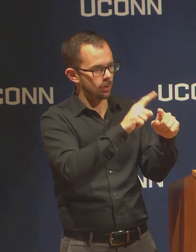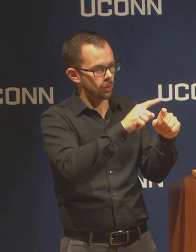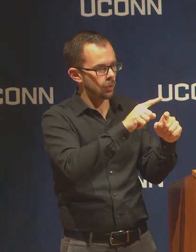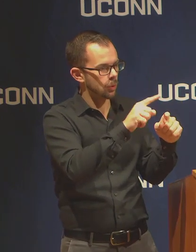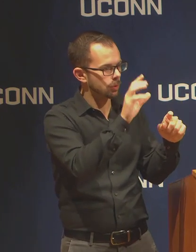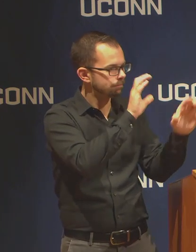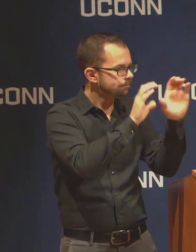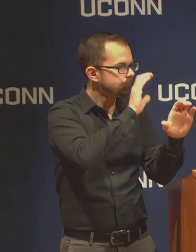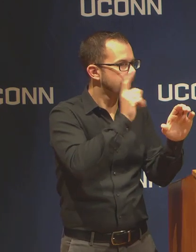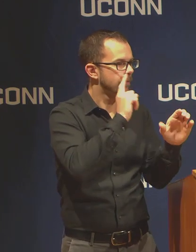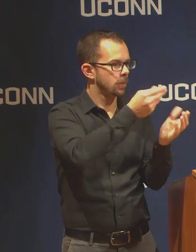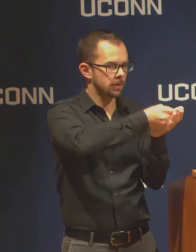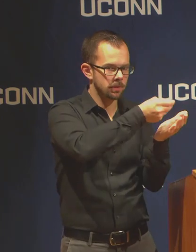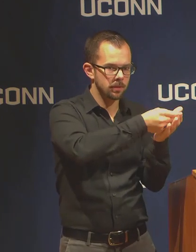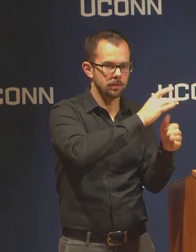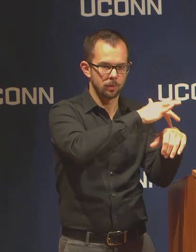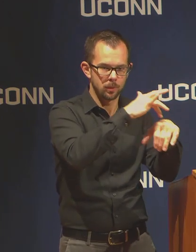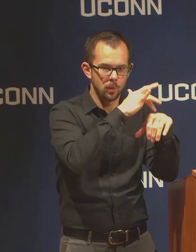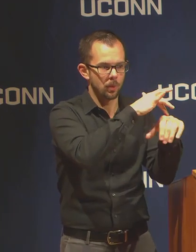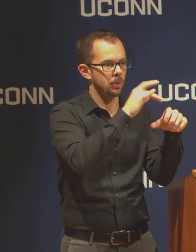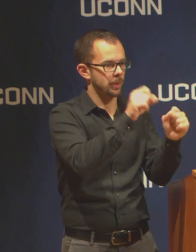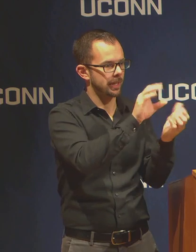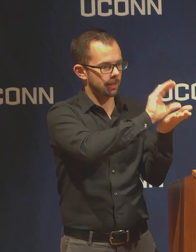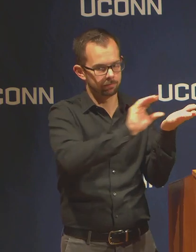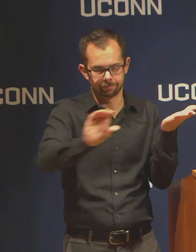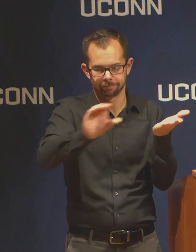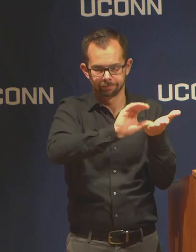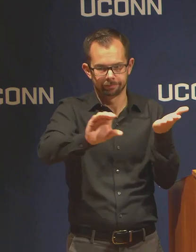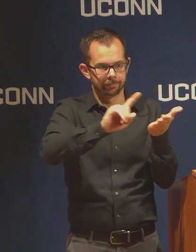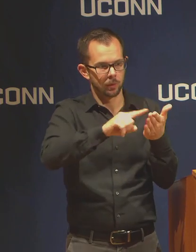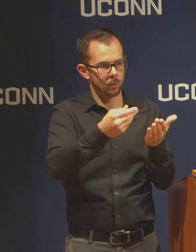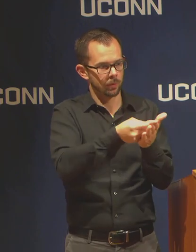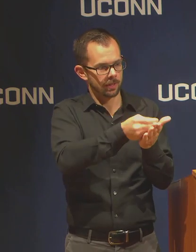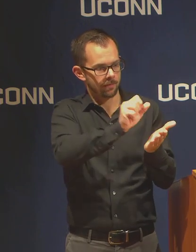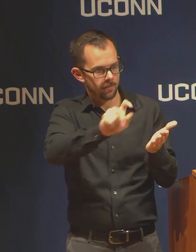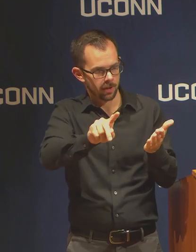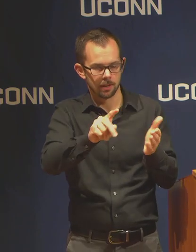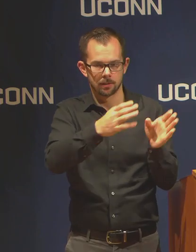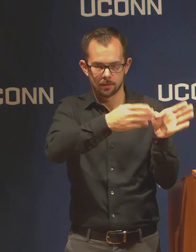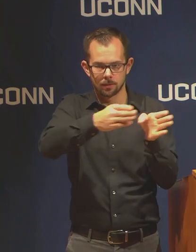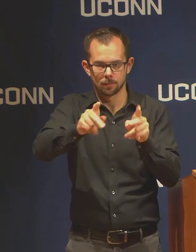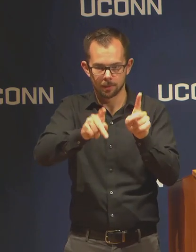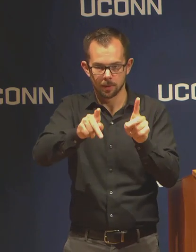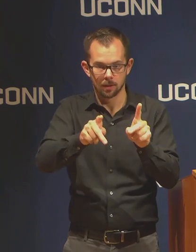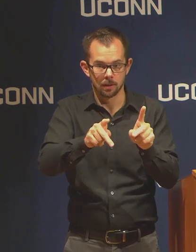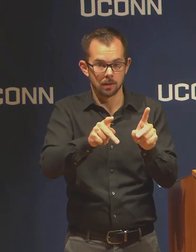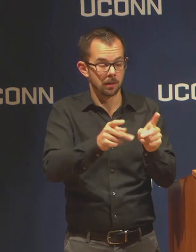can use to refund individuals. We don't know yet how much of those we'll obtain.